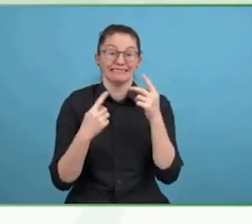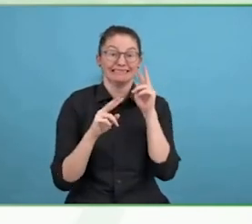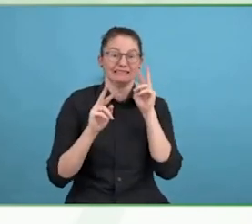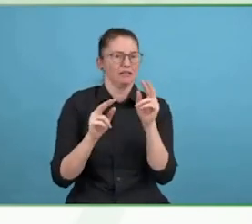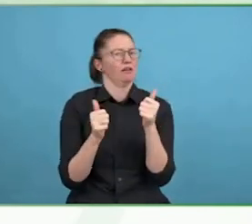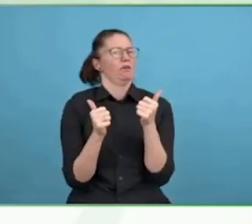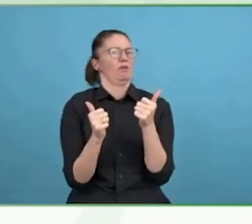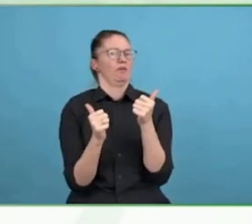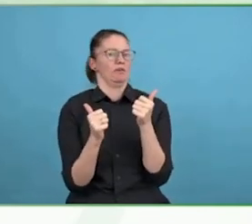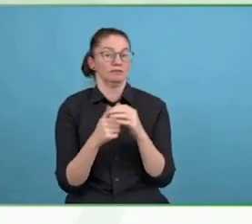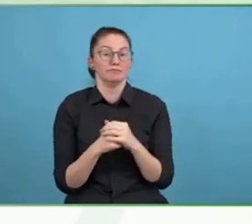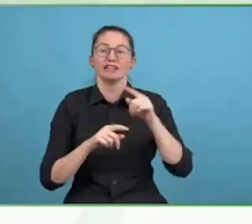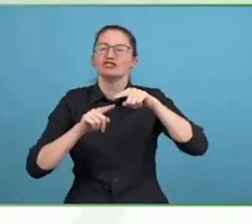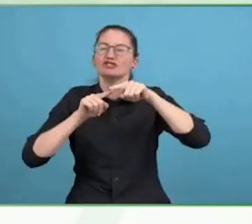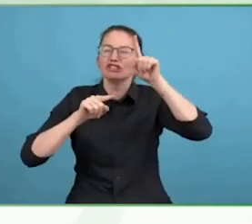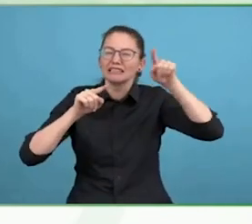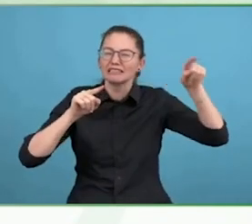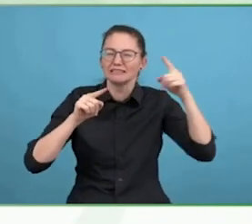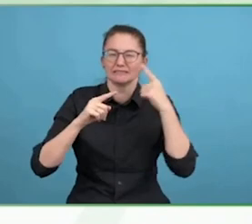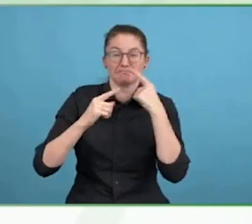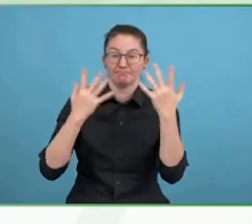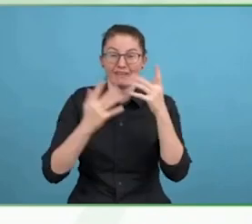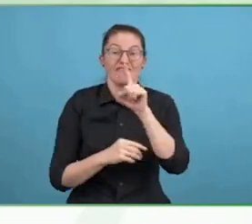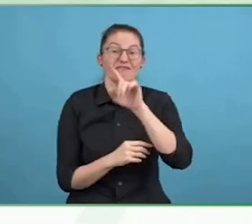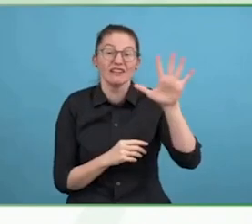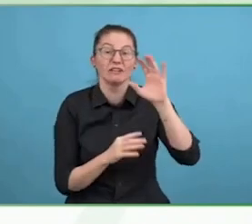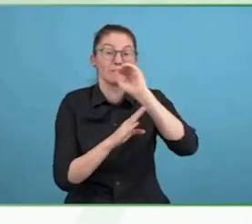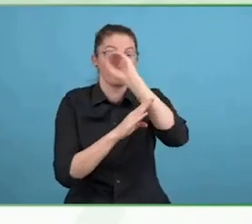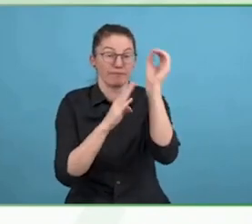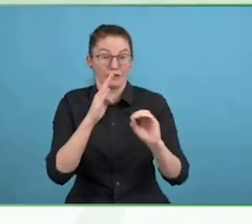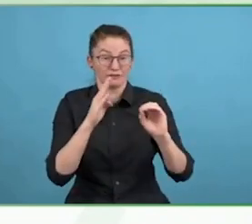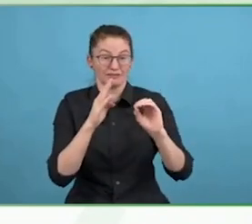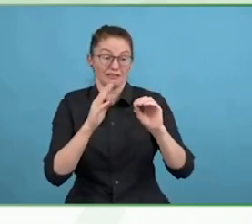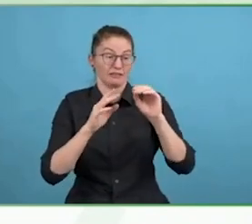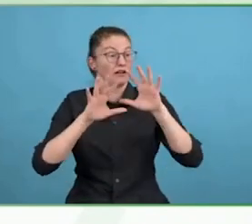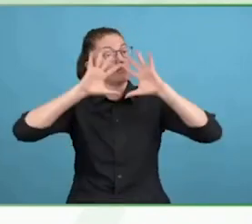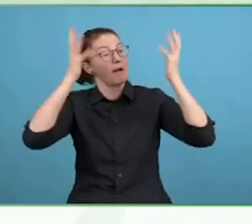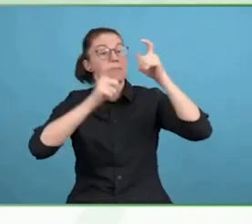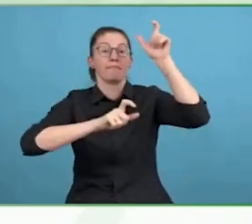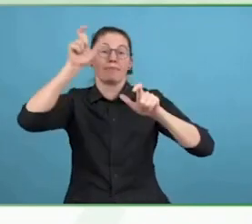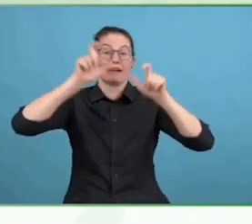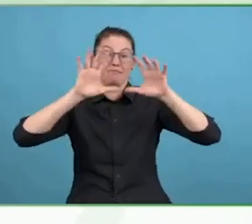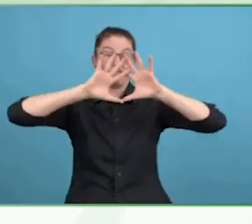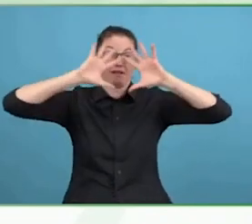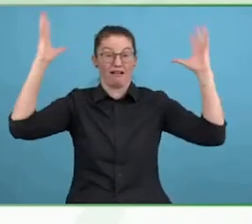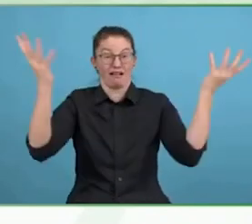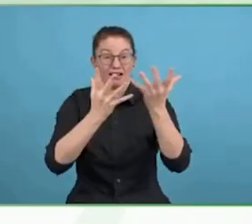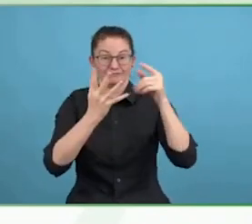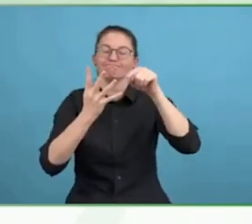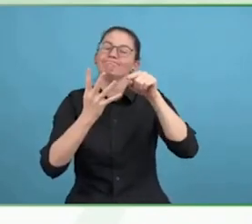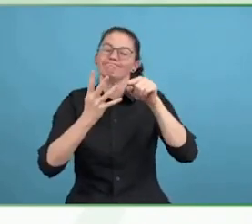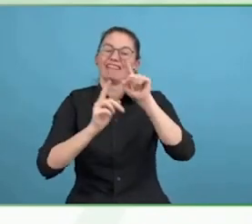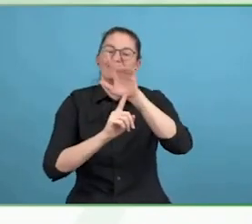We really think it is our responsibility to better understand that community, to better serve the needs in terms of the work that we do.